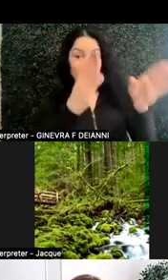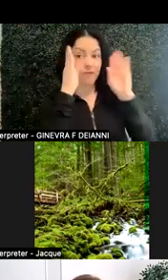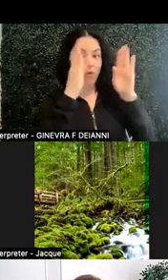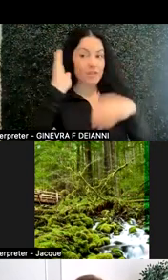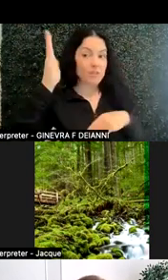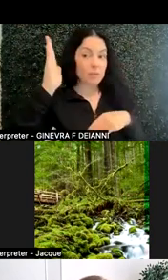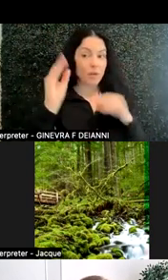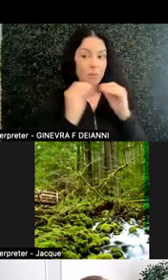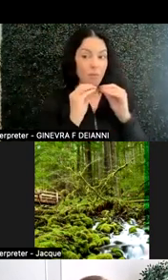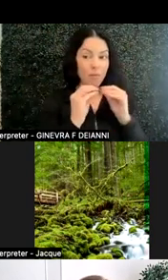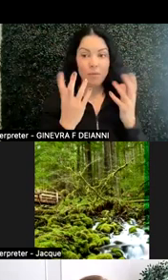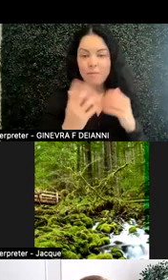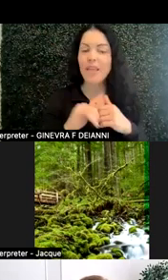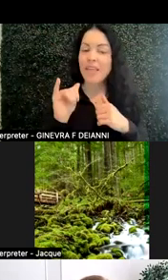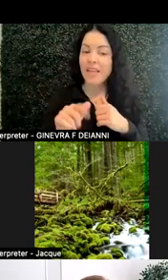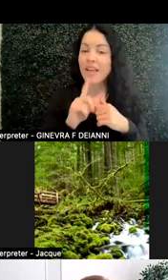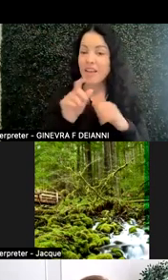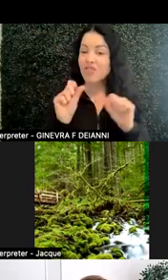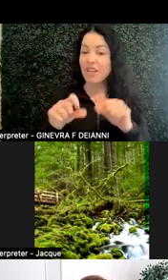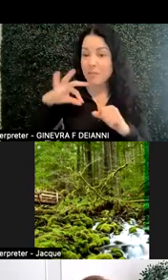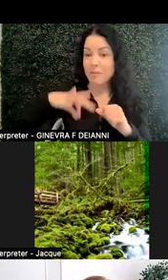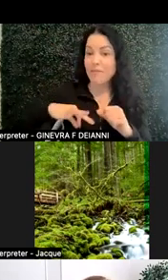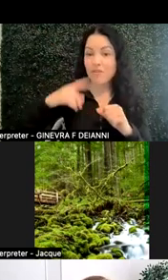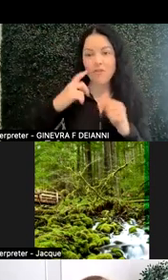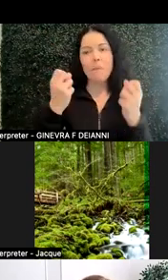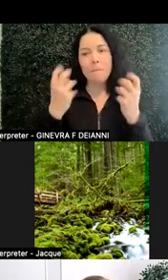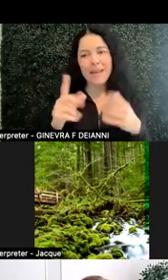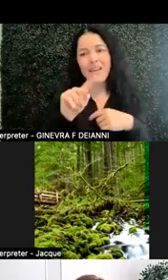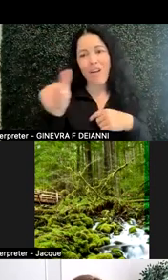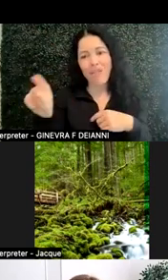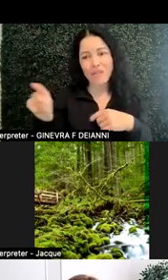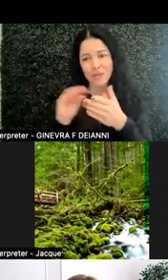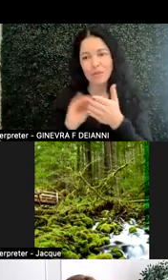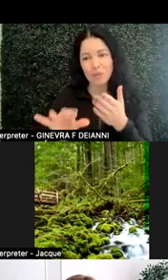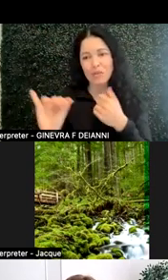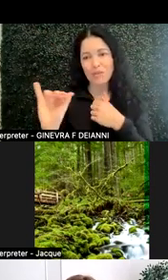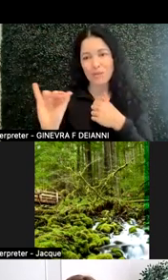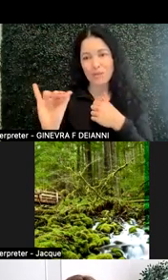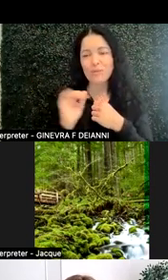And it actually could be beneficial for a lot of the other students in that learning environment as well.